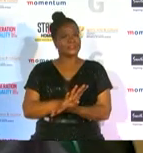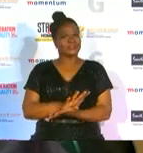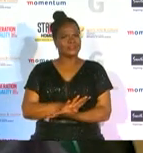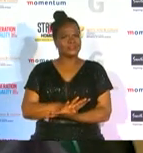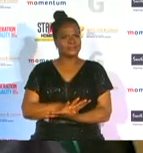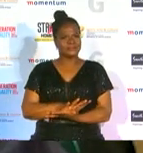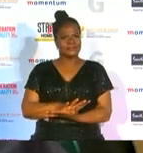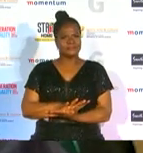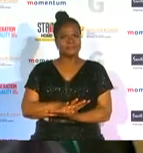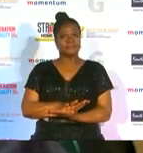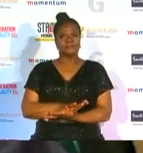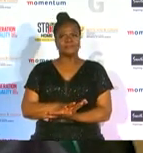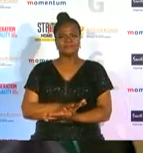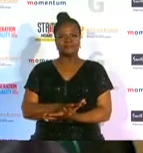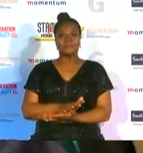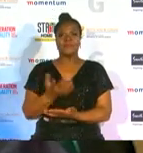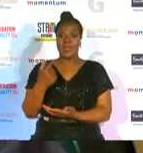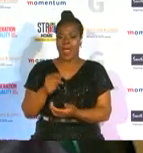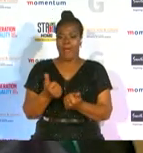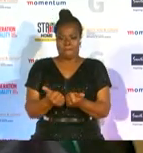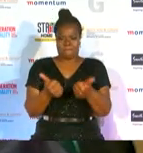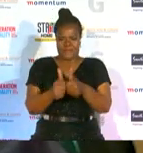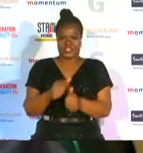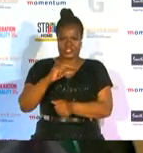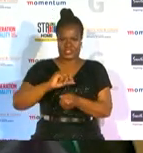being a partner to this g sport awards 2020